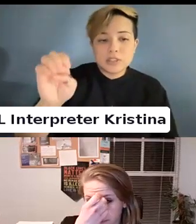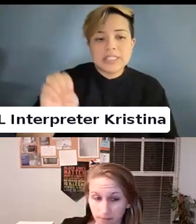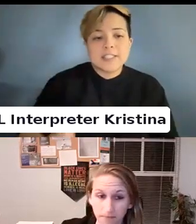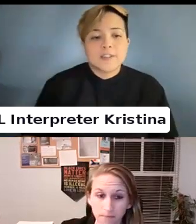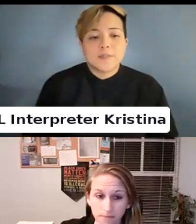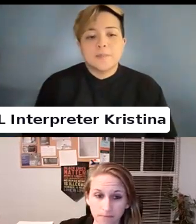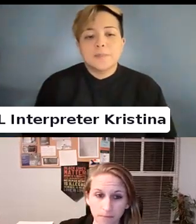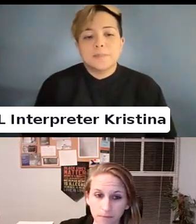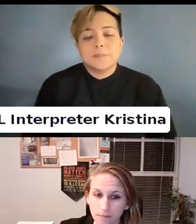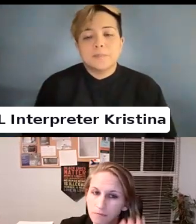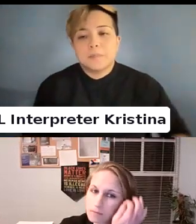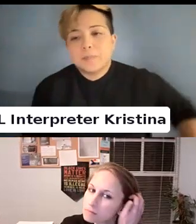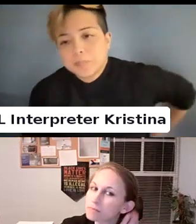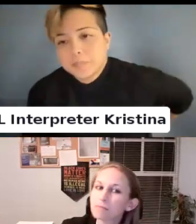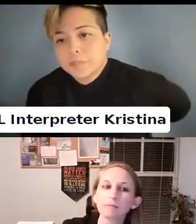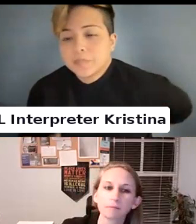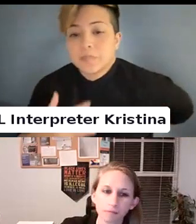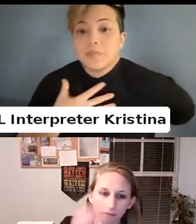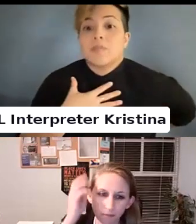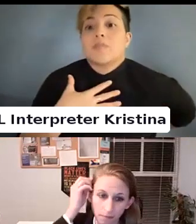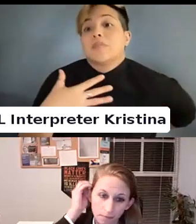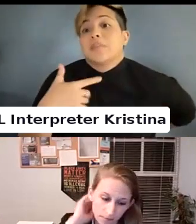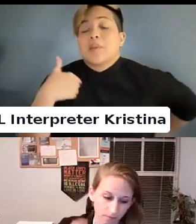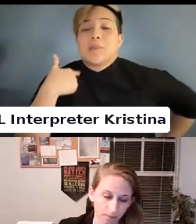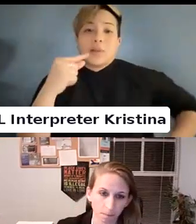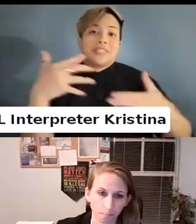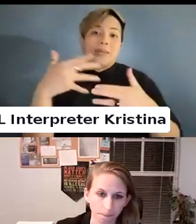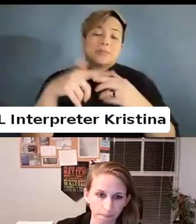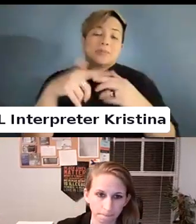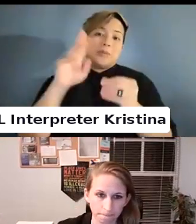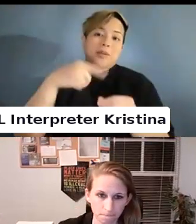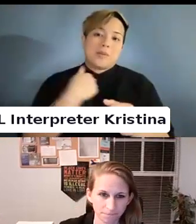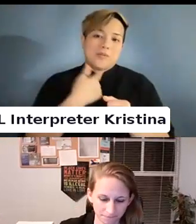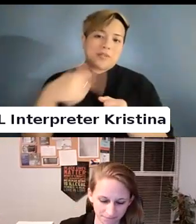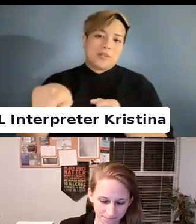I've been a little intimidated to speak up. I feel you are much more of an expert than I am.